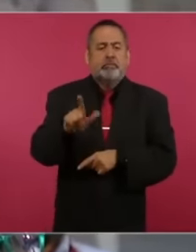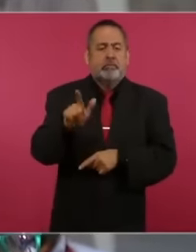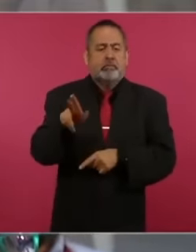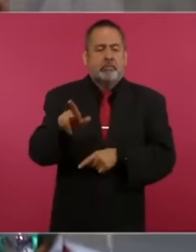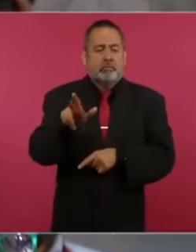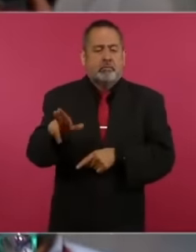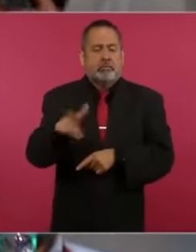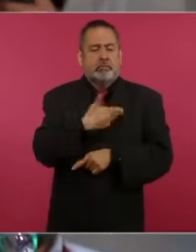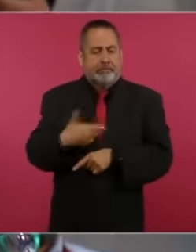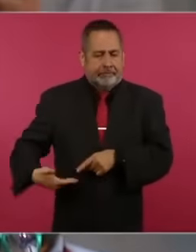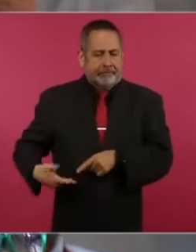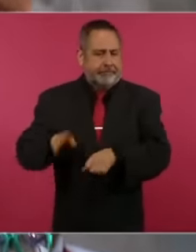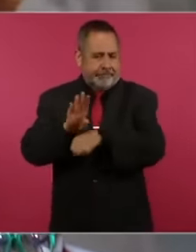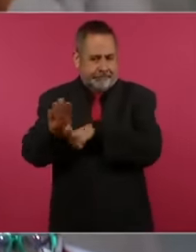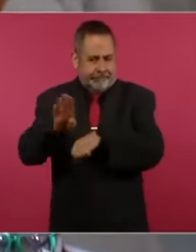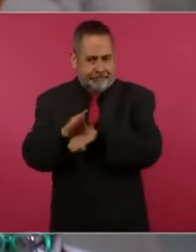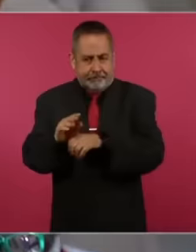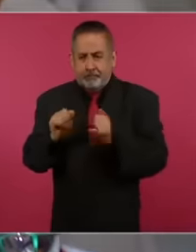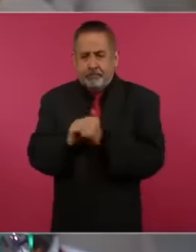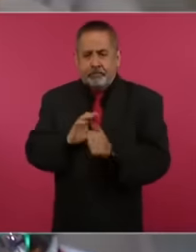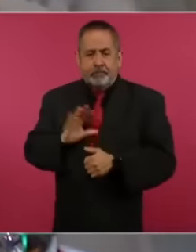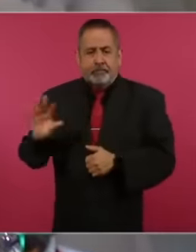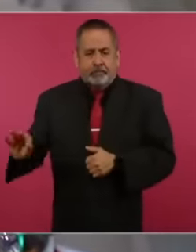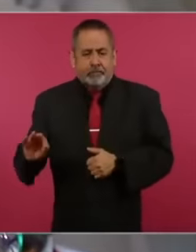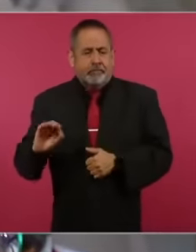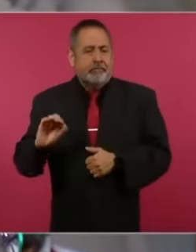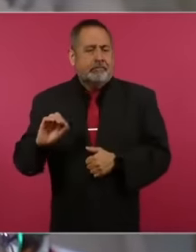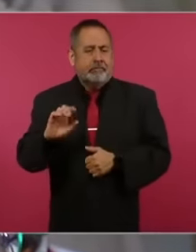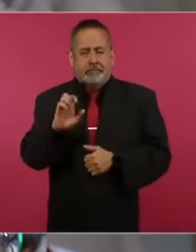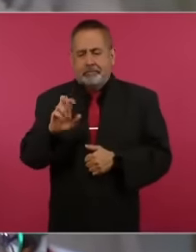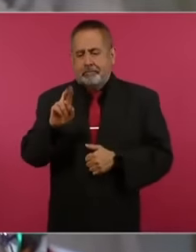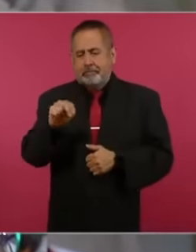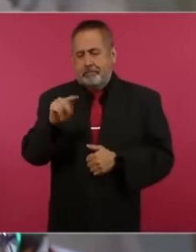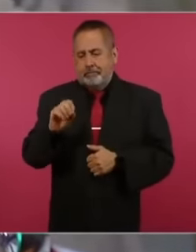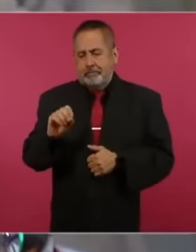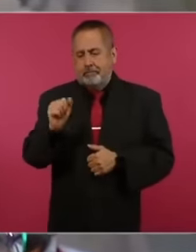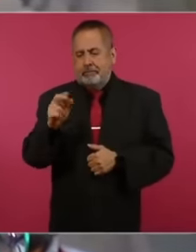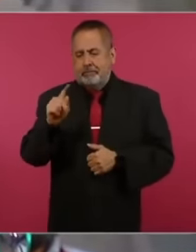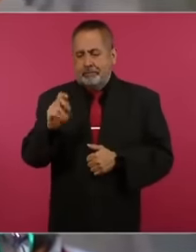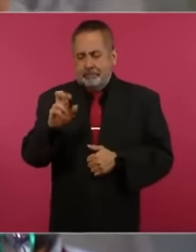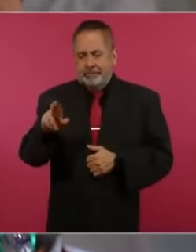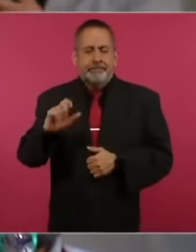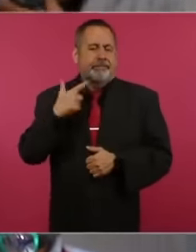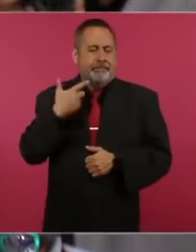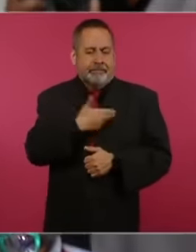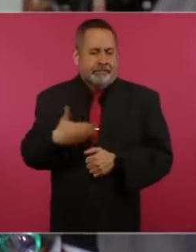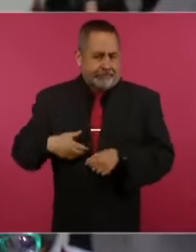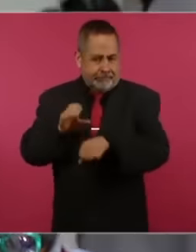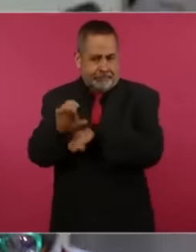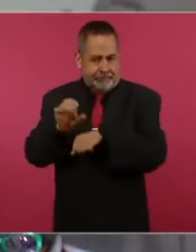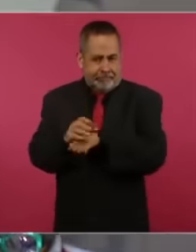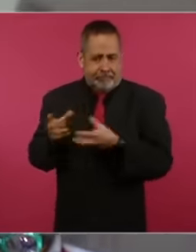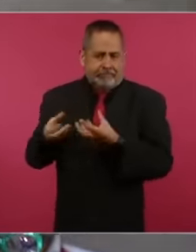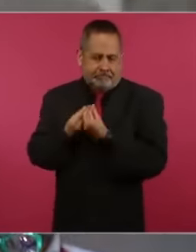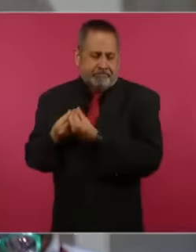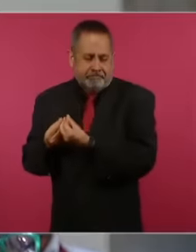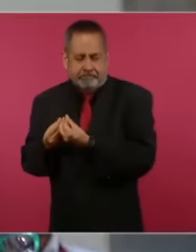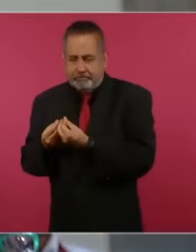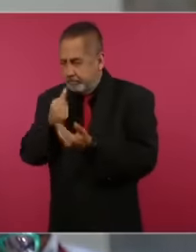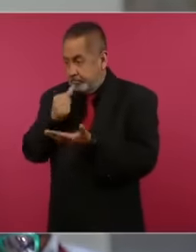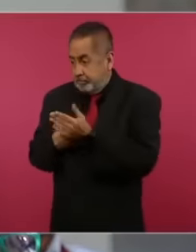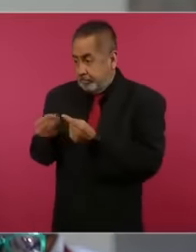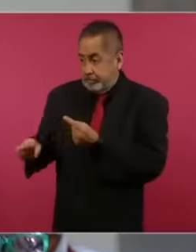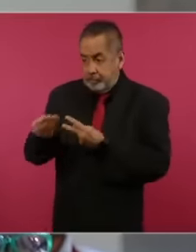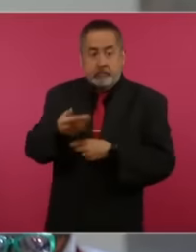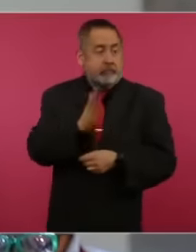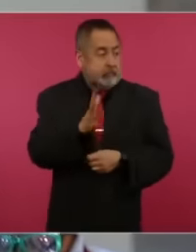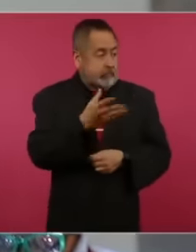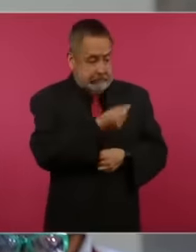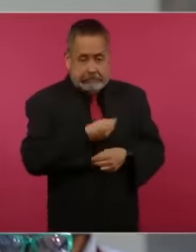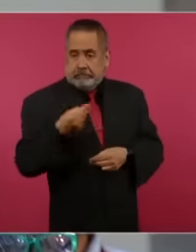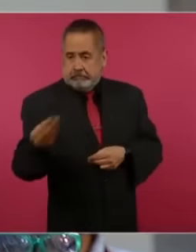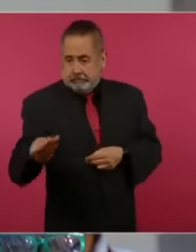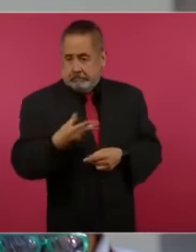Brazil via Ernesto sampere the former president of Colombia they he samper delivered the letter